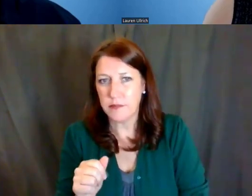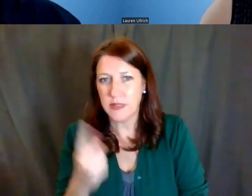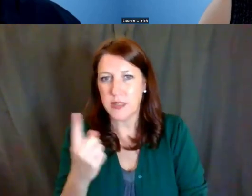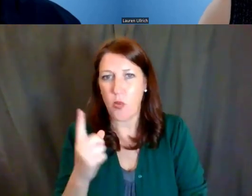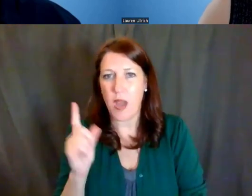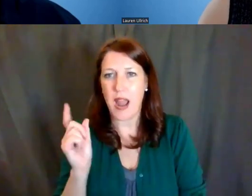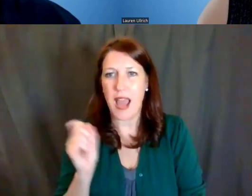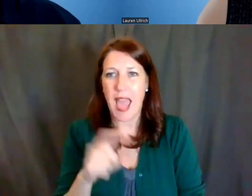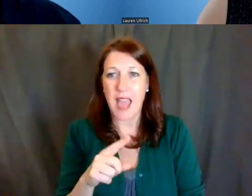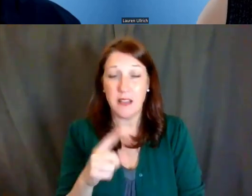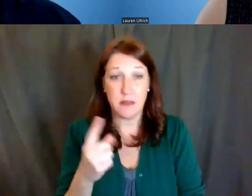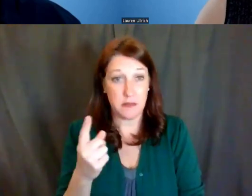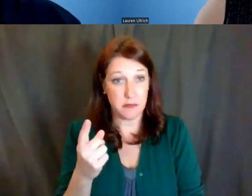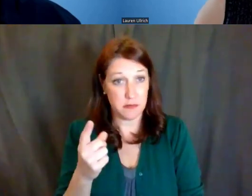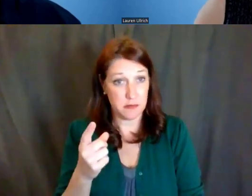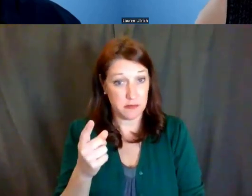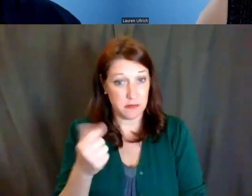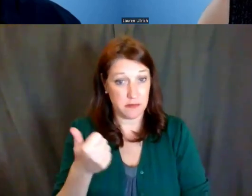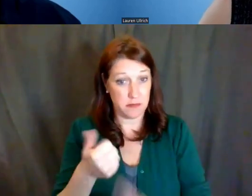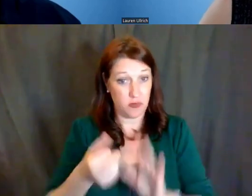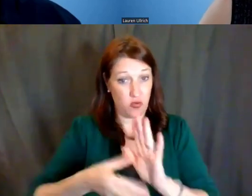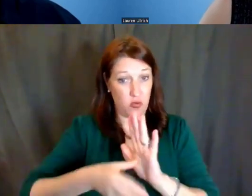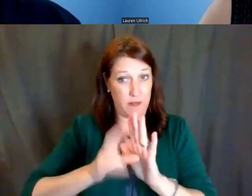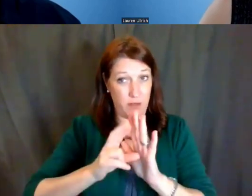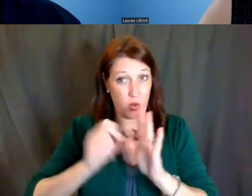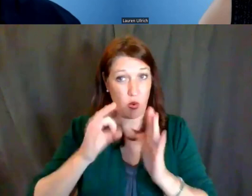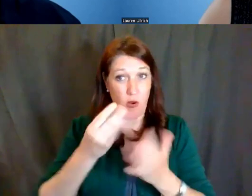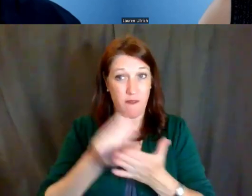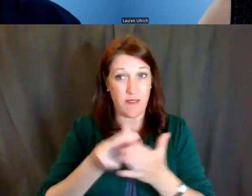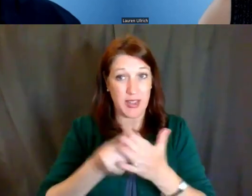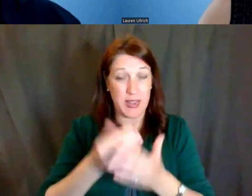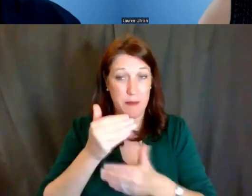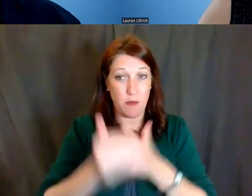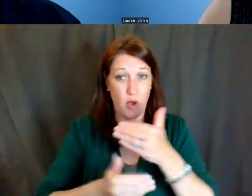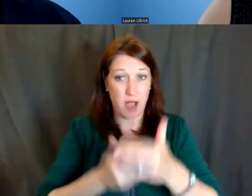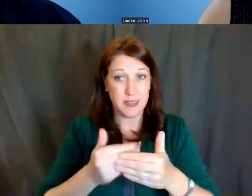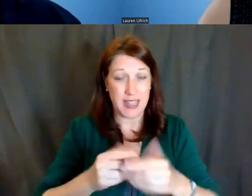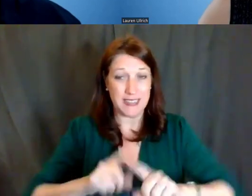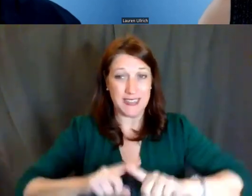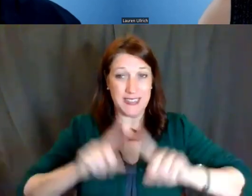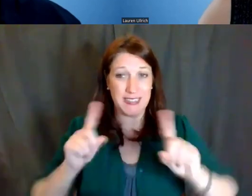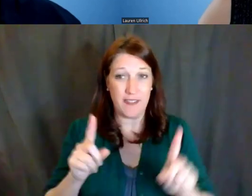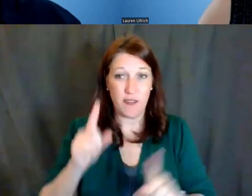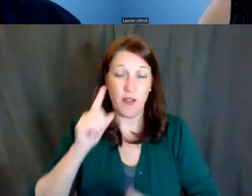does the review or funding process differ for the diversity